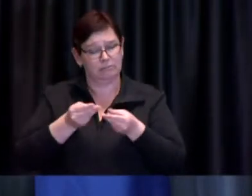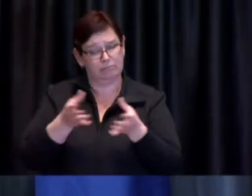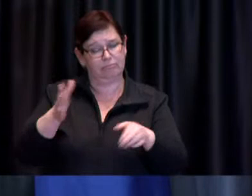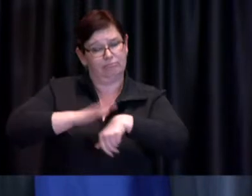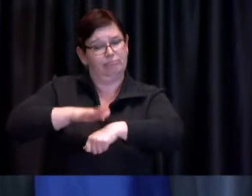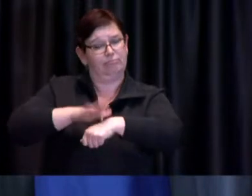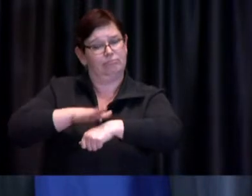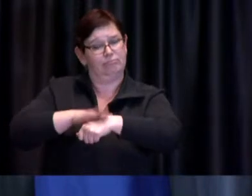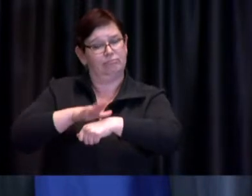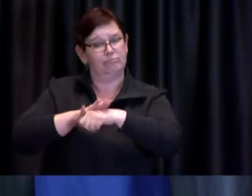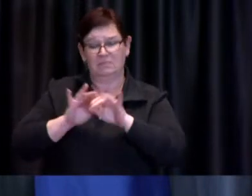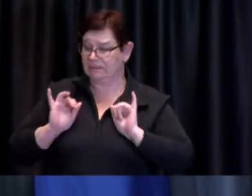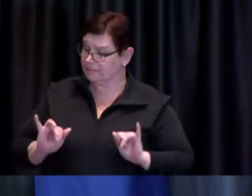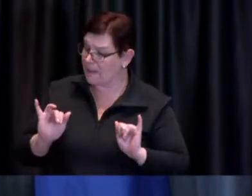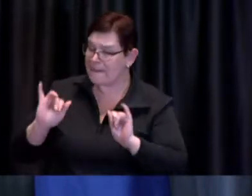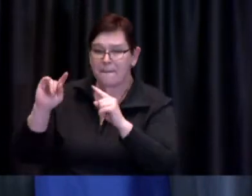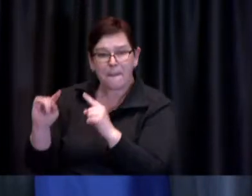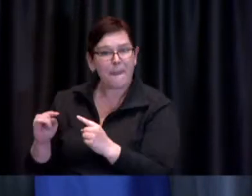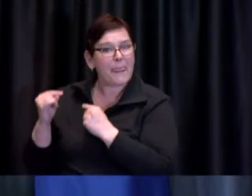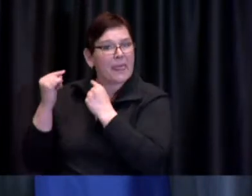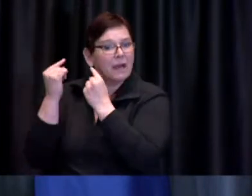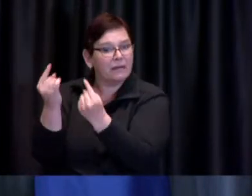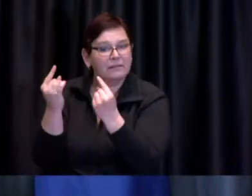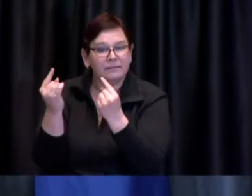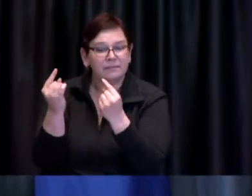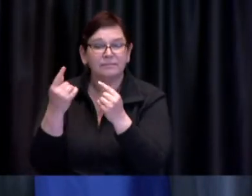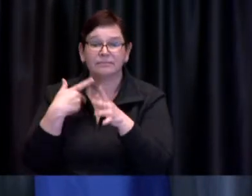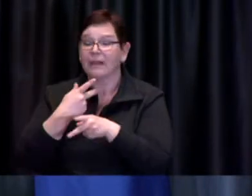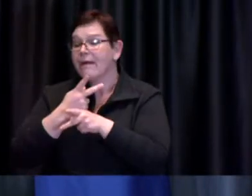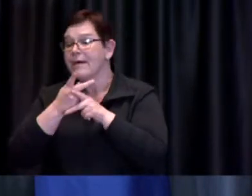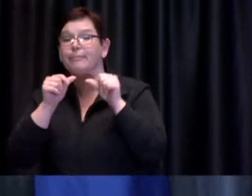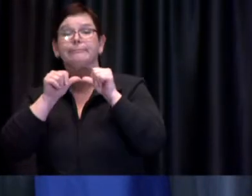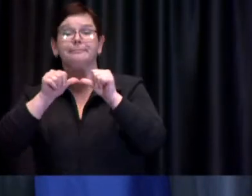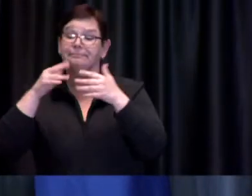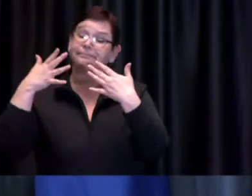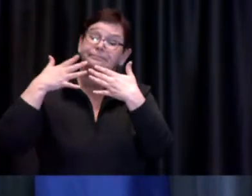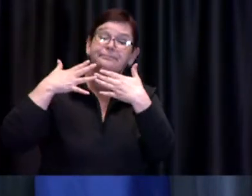course of the pandemic I will continue to do that on the go forward basis and that's why I